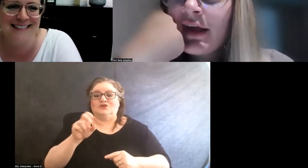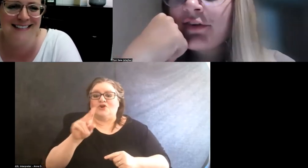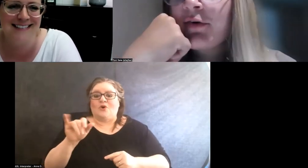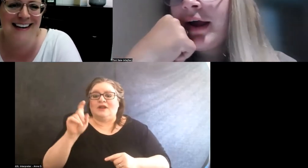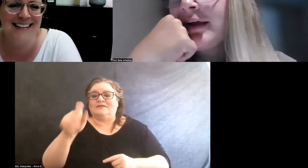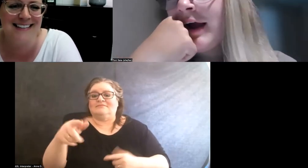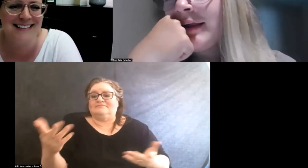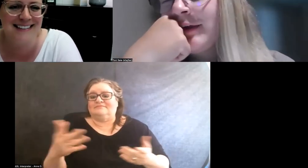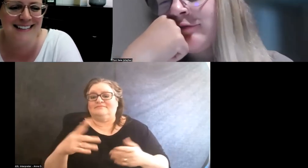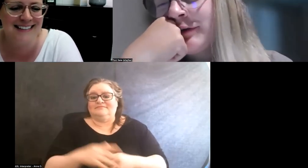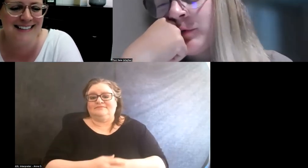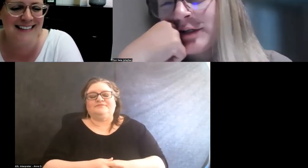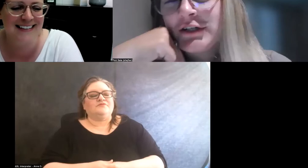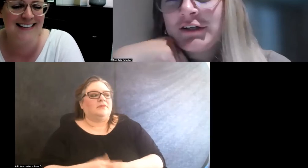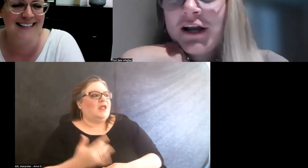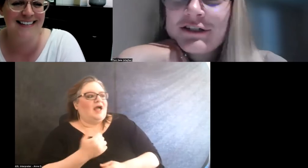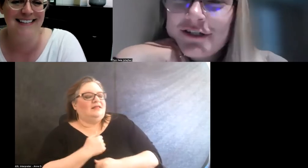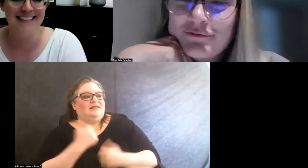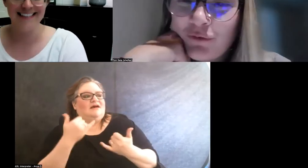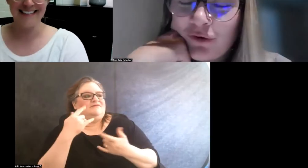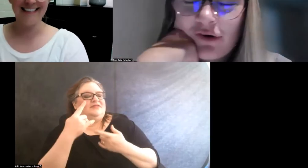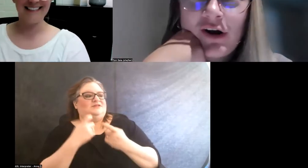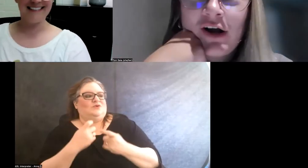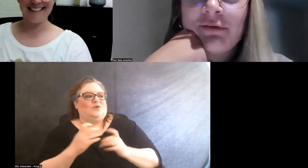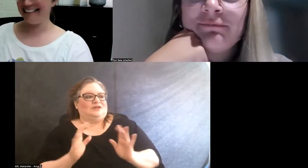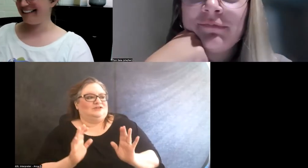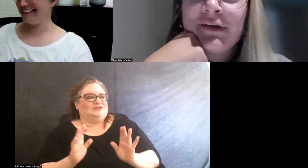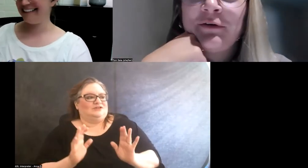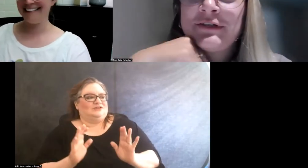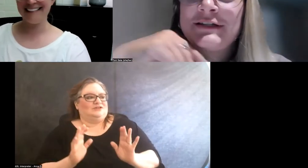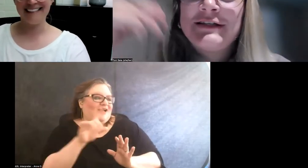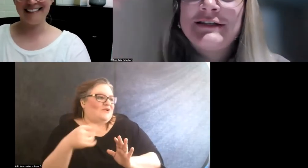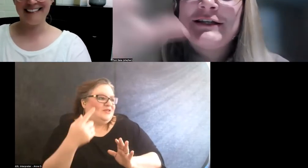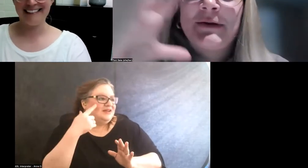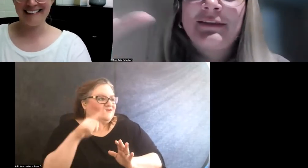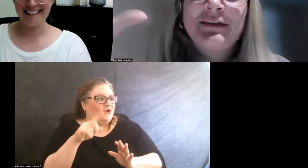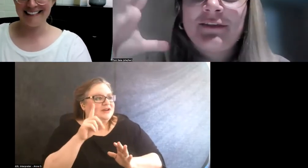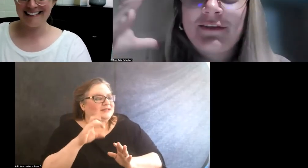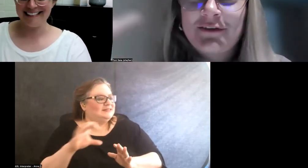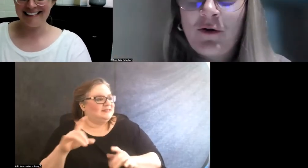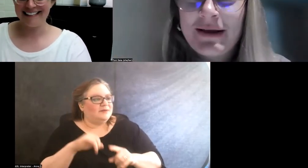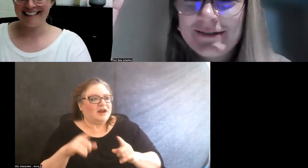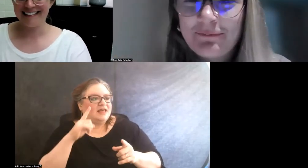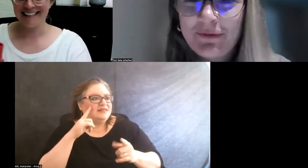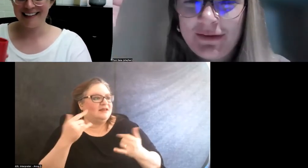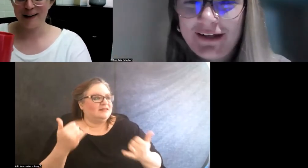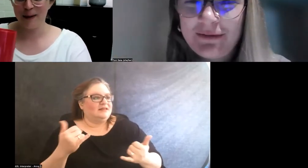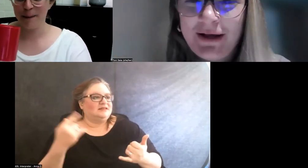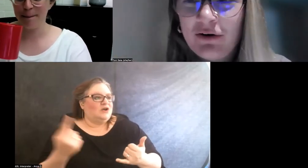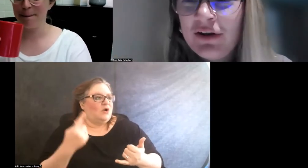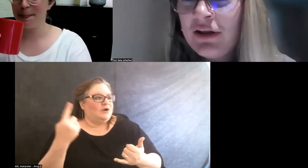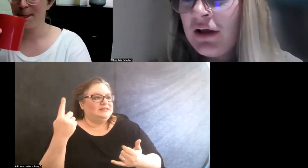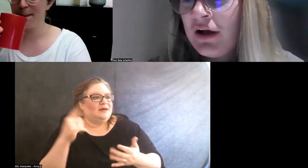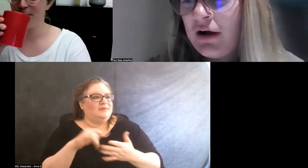Yeah, so I love this question, not just for, you know, DCCs, but I think that this is always something we think about